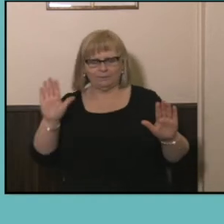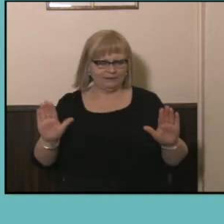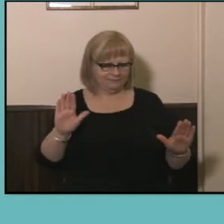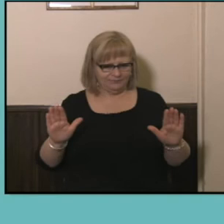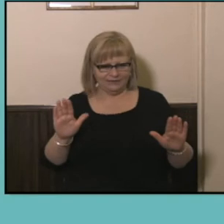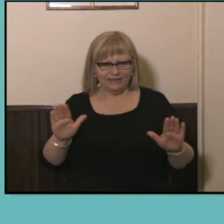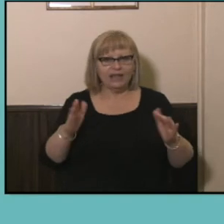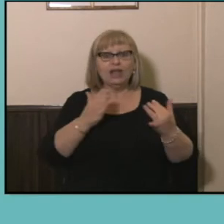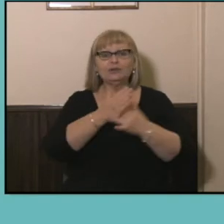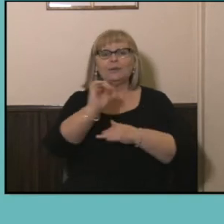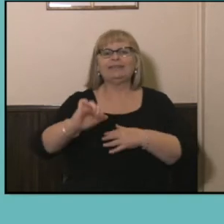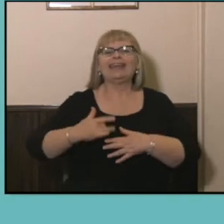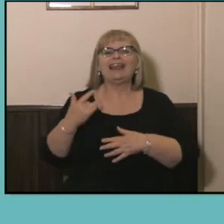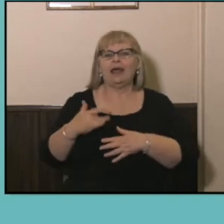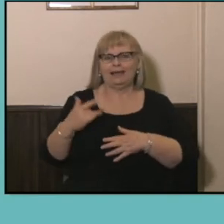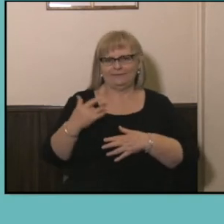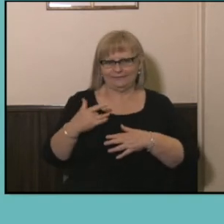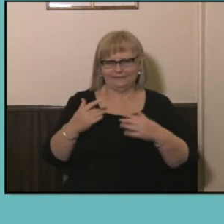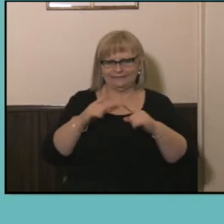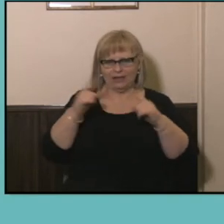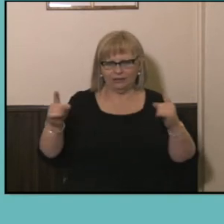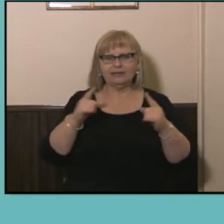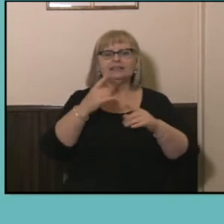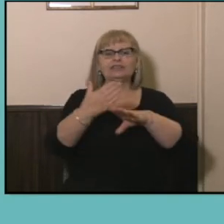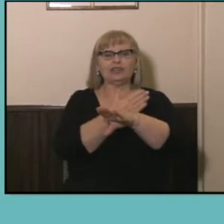throughout the lifecycle, so that green line is further out than the blue